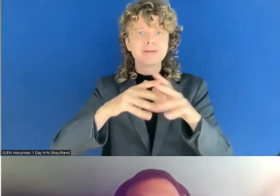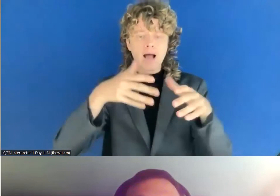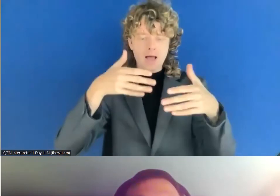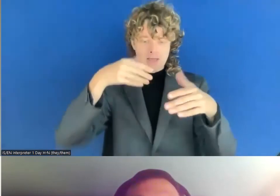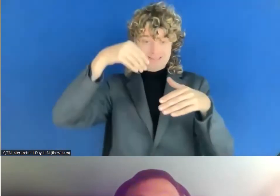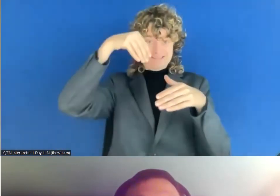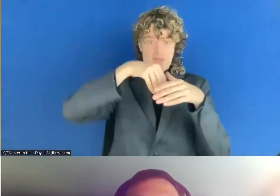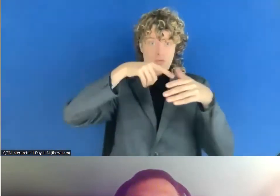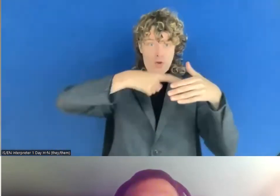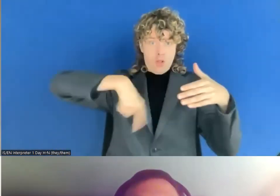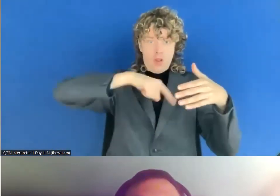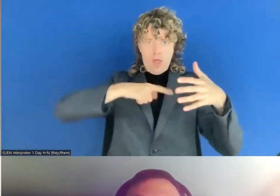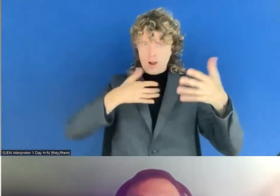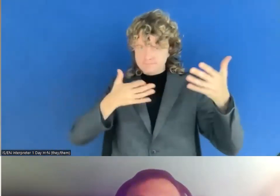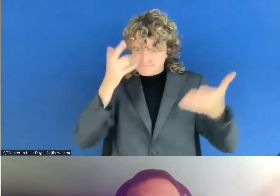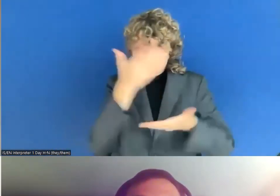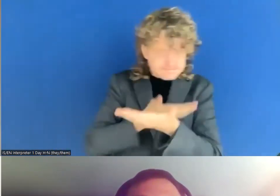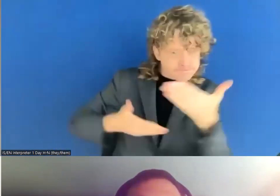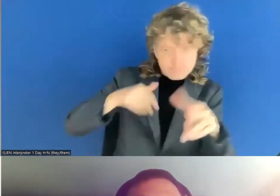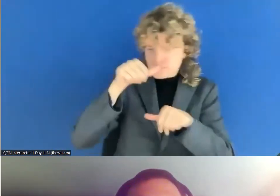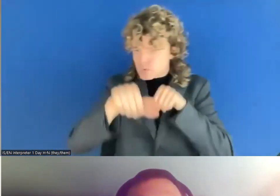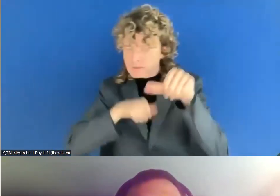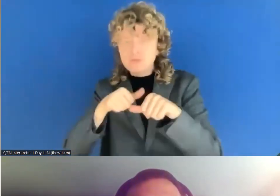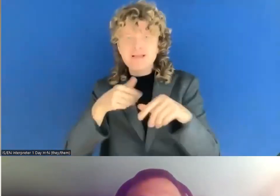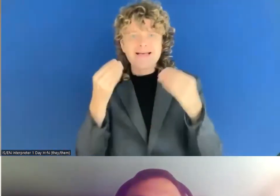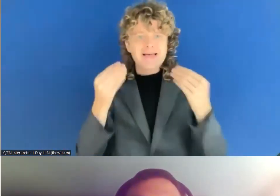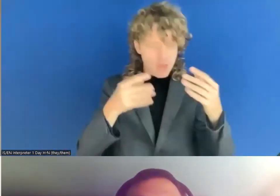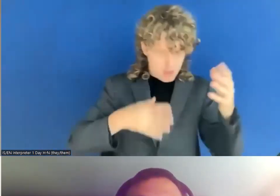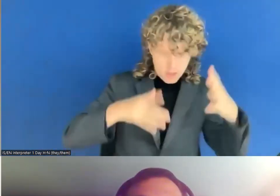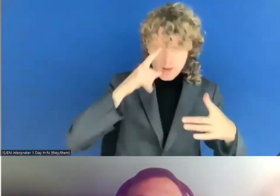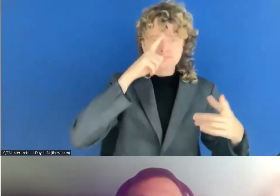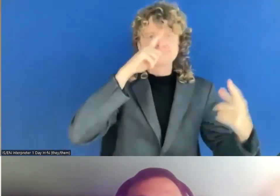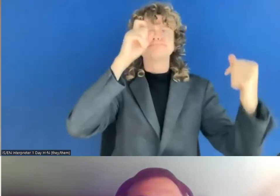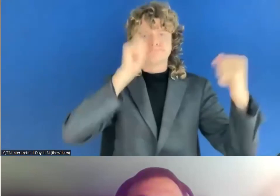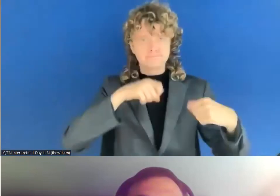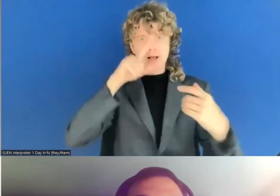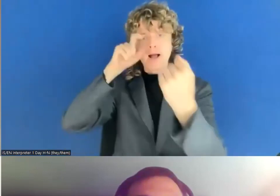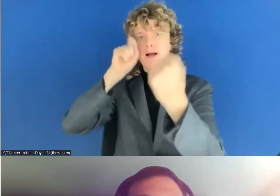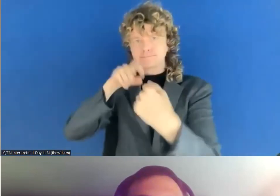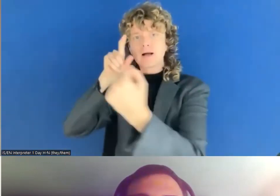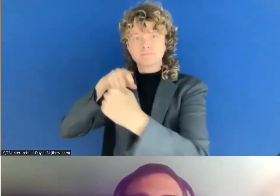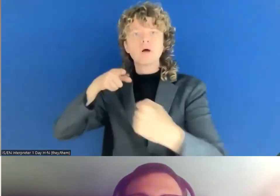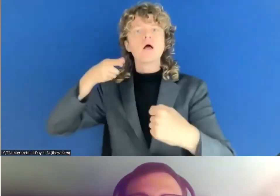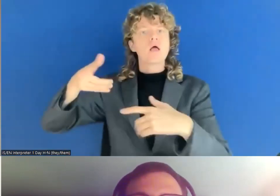To have the professionals to invest on it, that's part of the process.